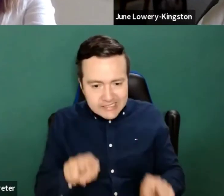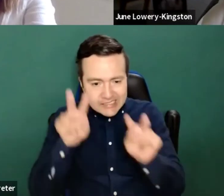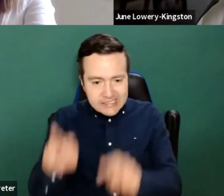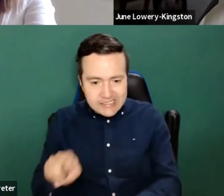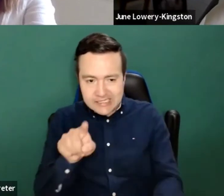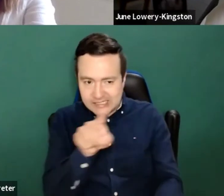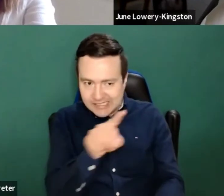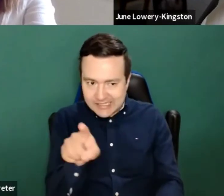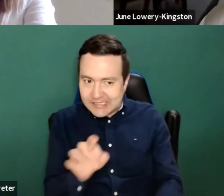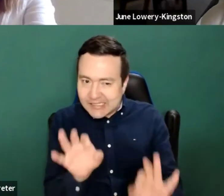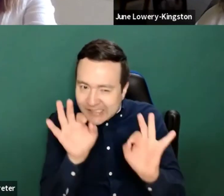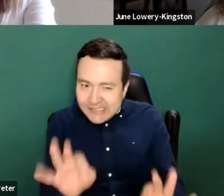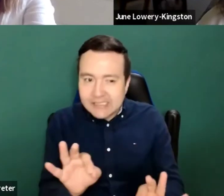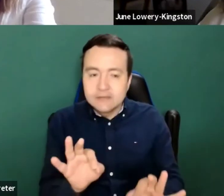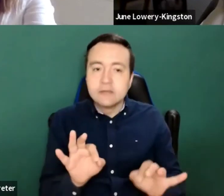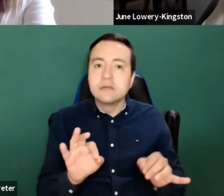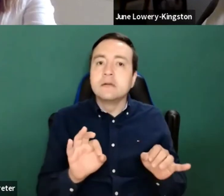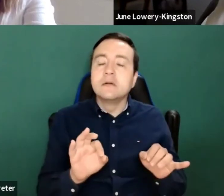also completing the simple 10 questions.